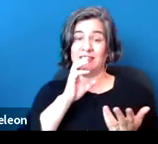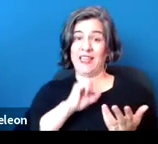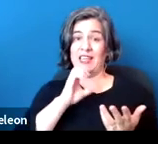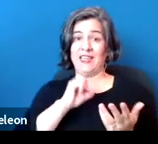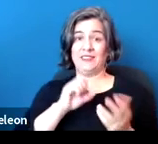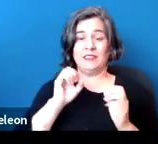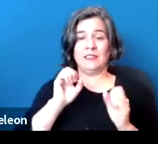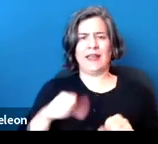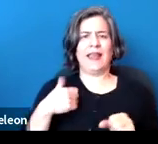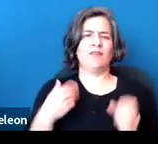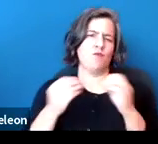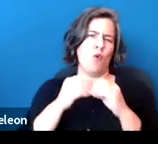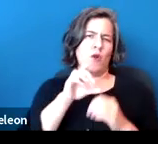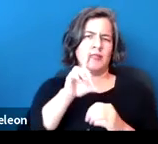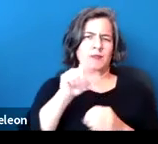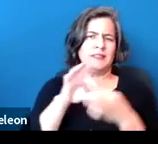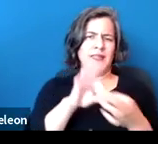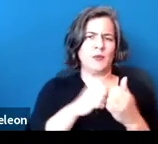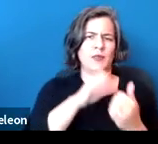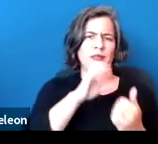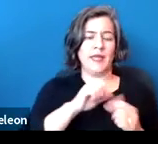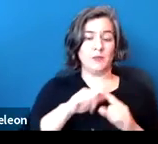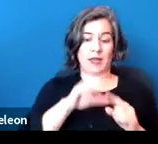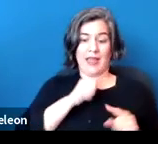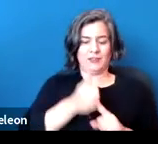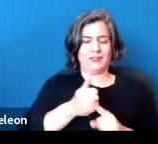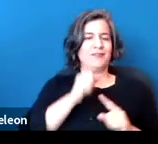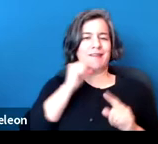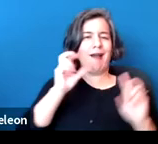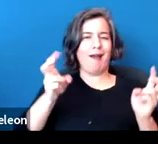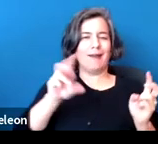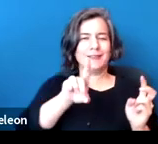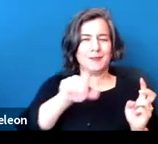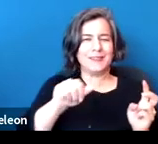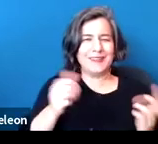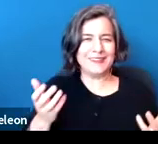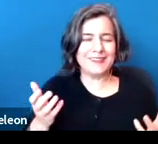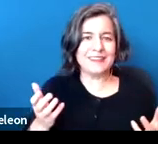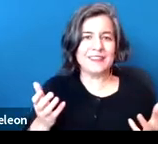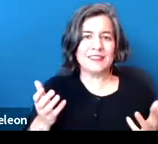but age itself is not a disability, even though it may certainly be a risk factor